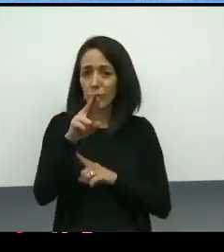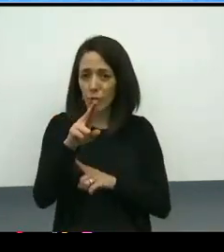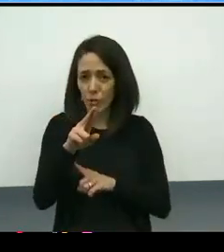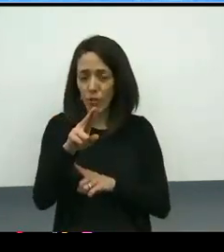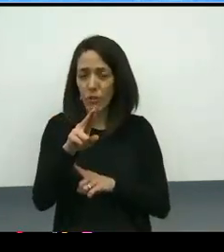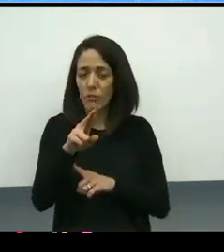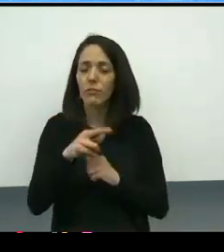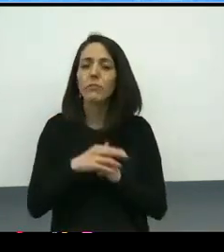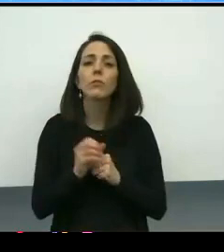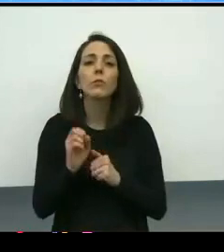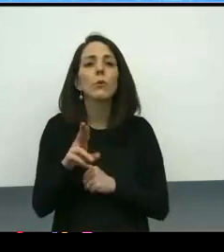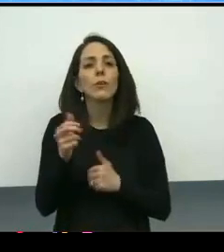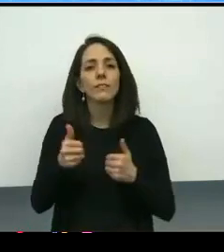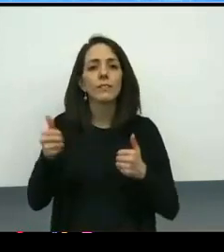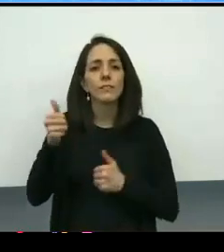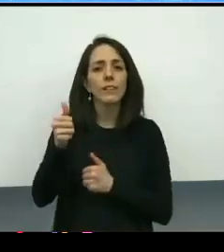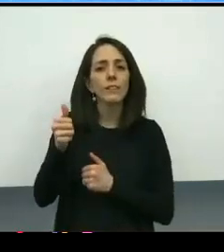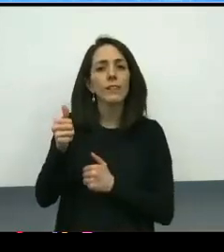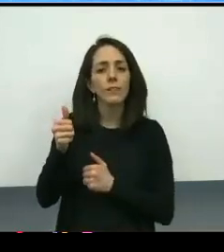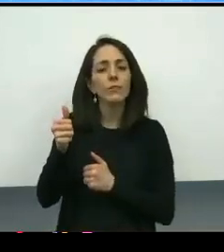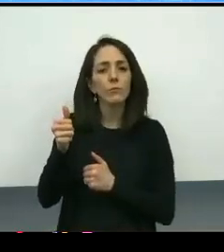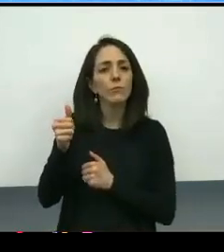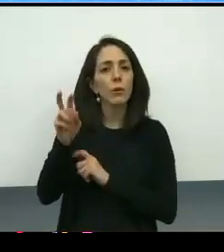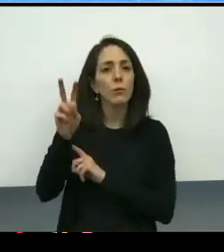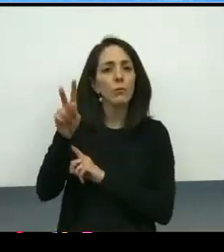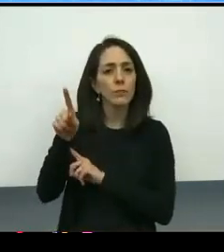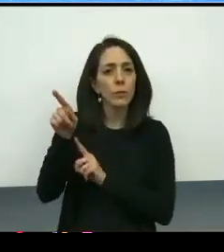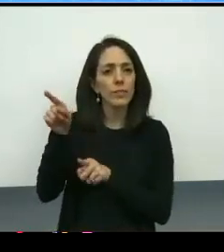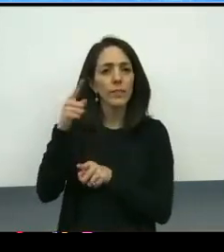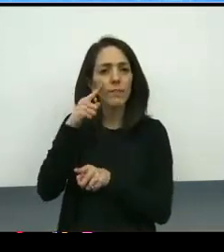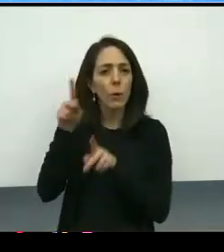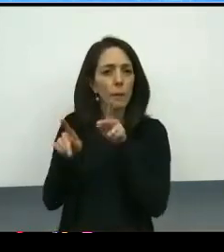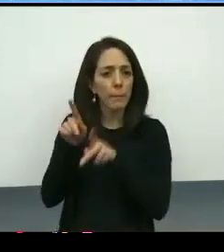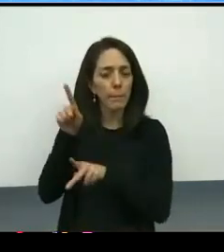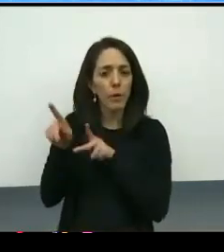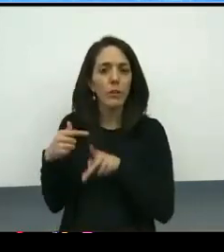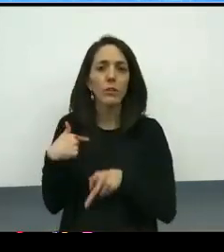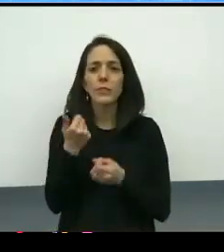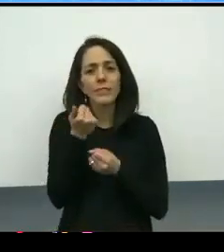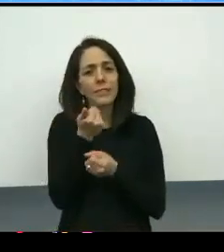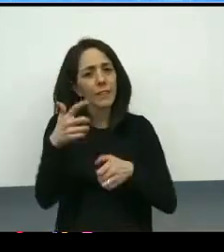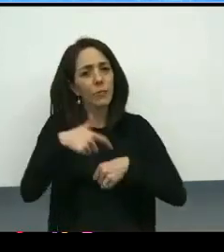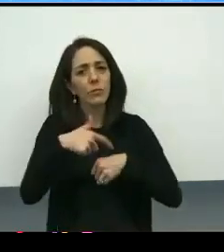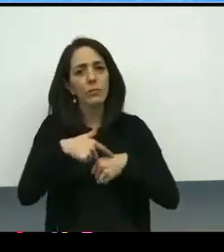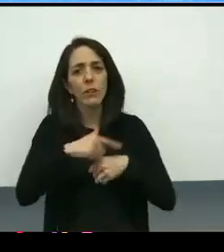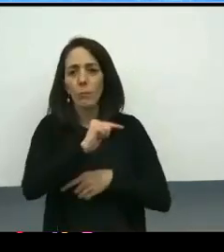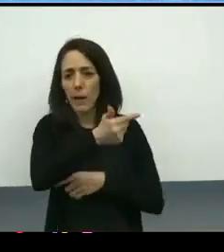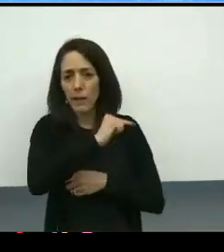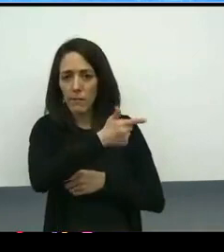or the executive vice president for people. We've had several rounds back and forth with the oversight committee